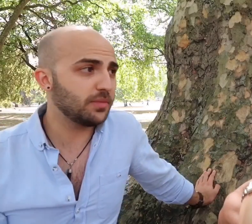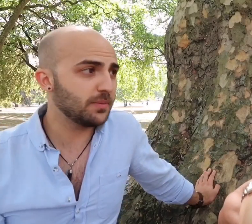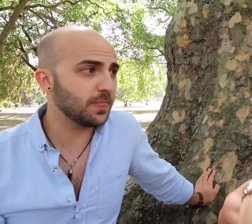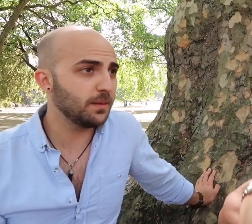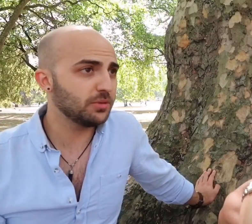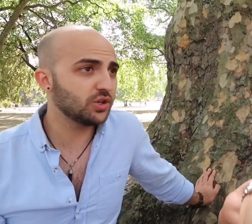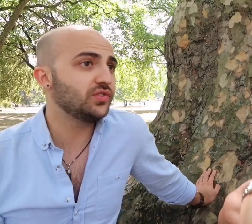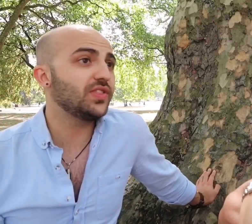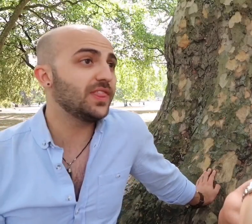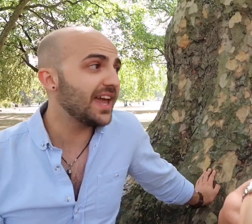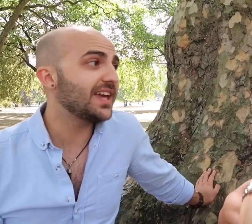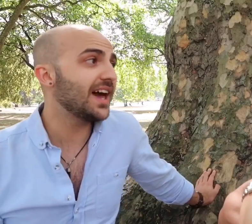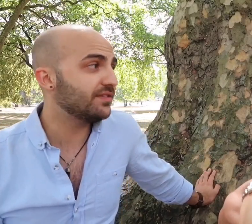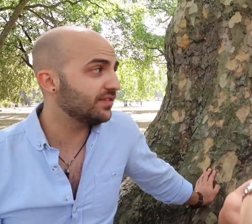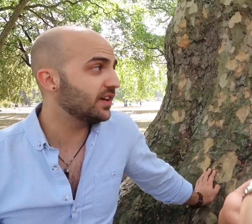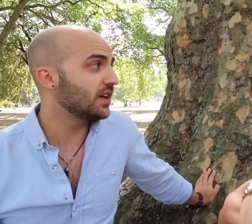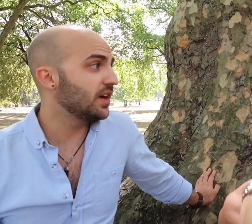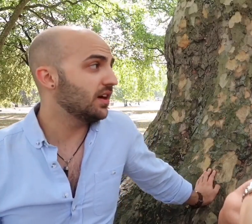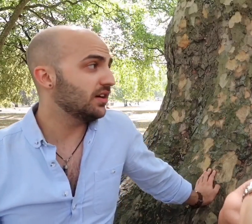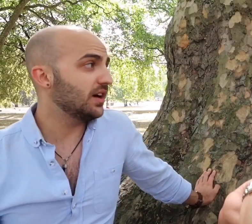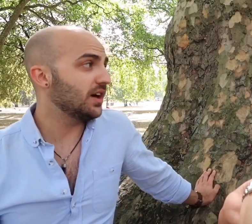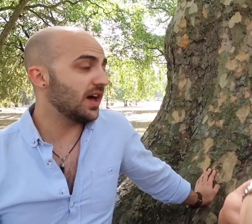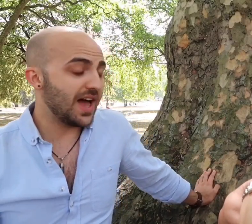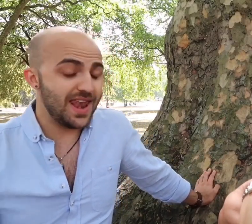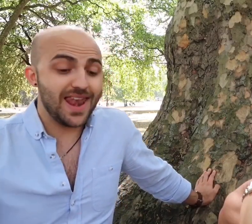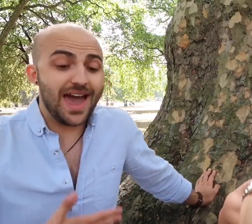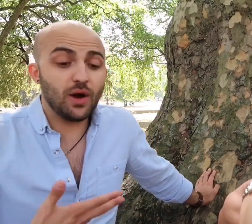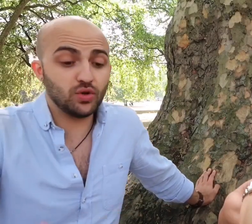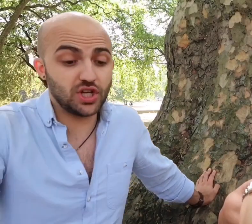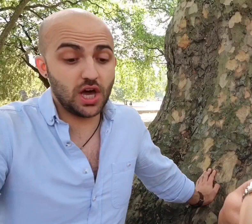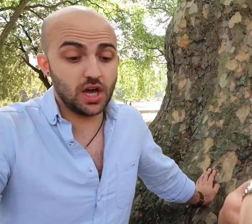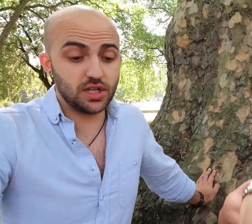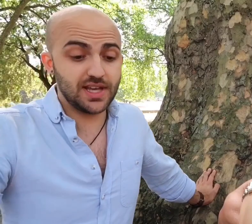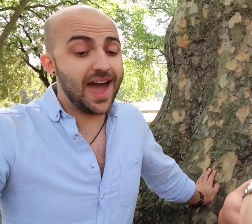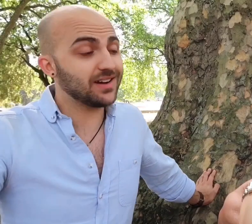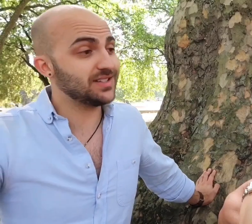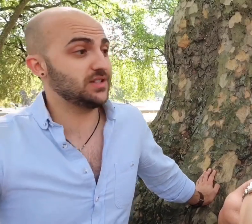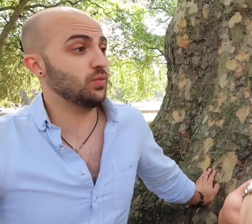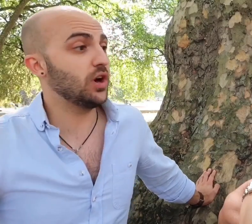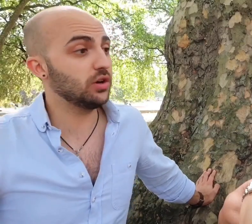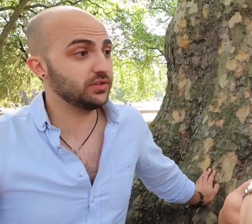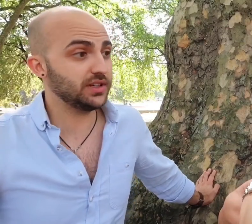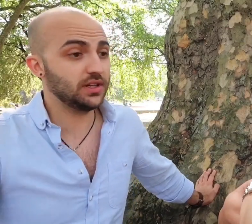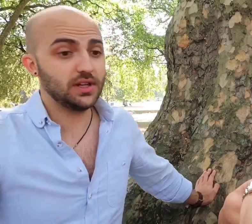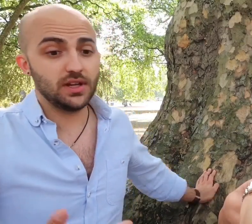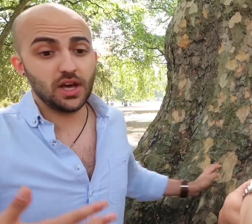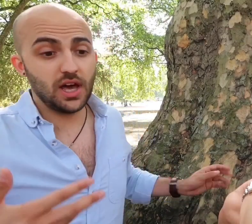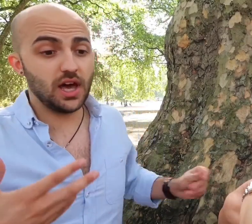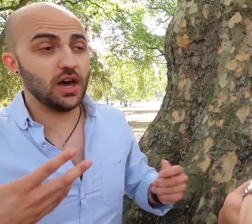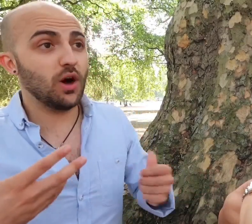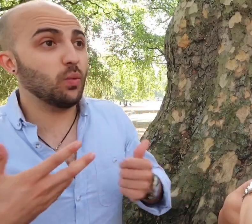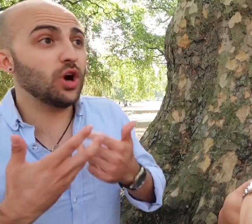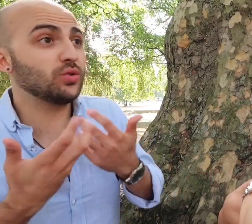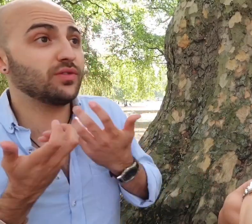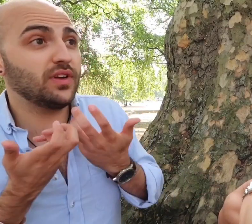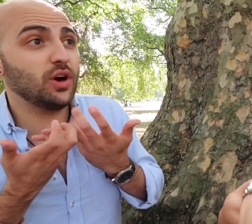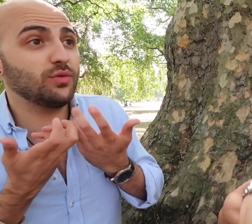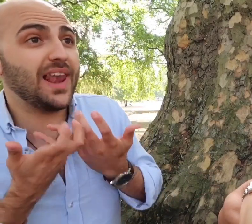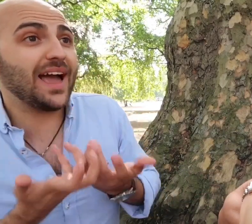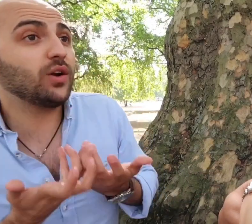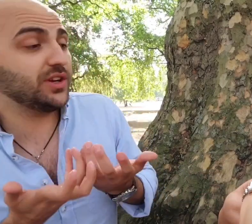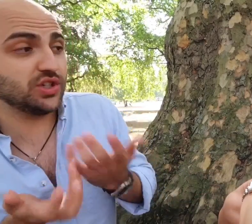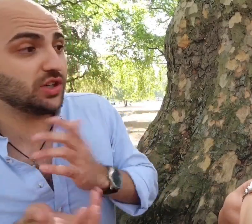because they have allowed her to access a world, a world of of language and